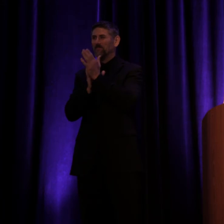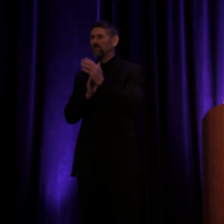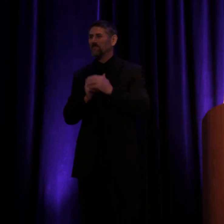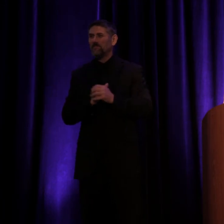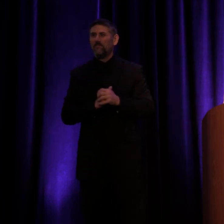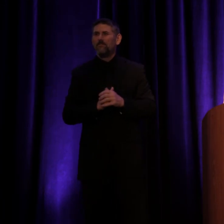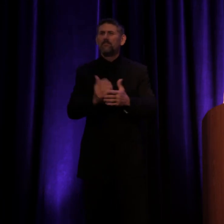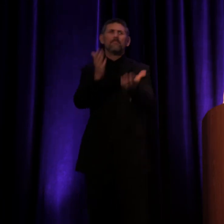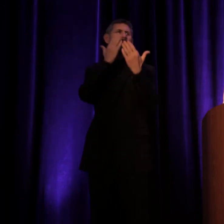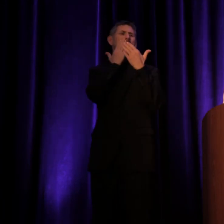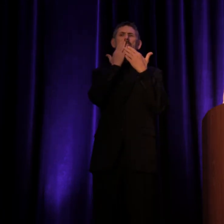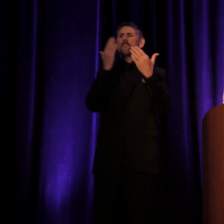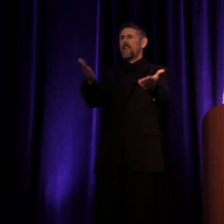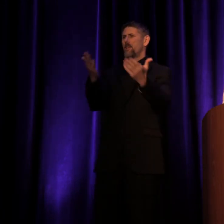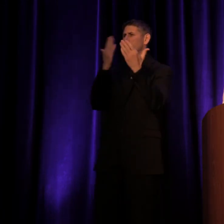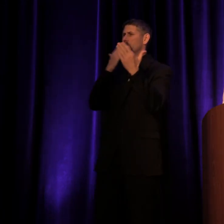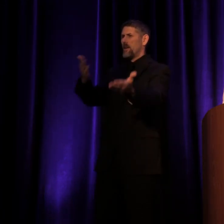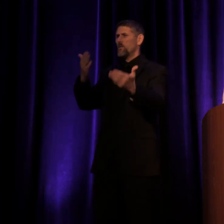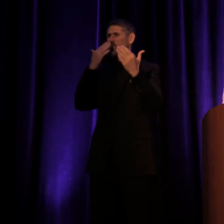Thank you, thank you, thank you.